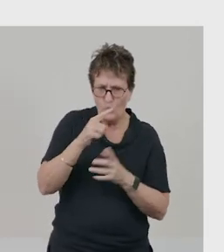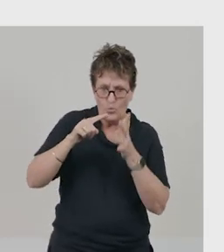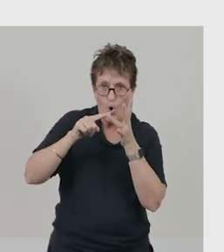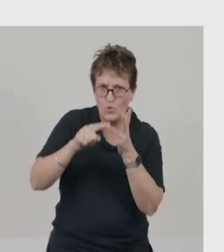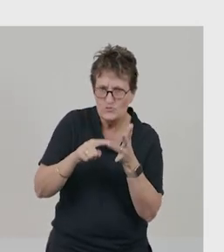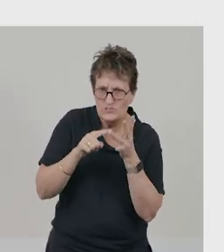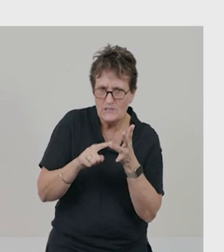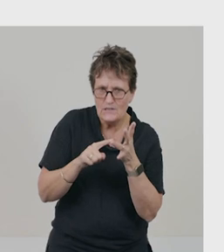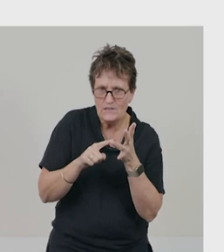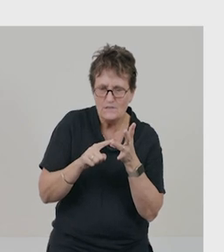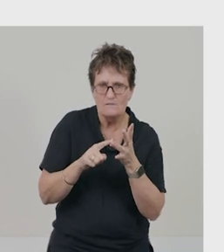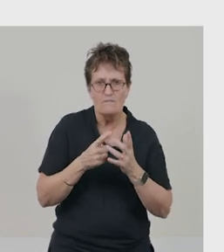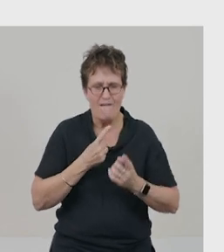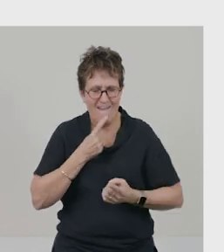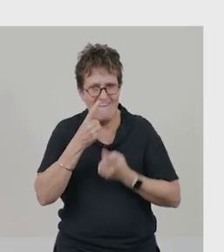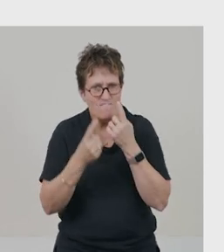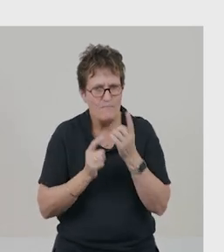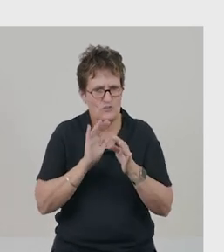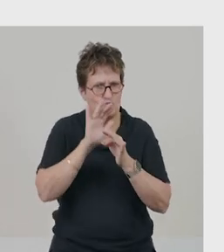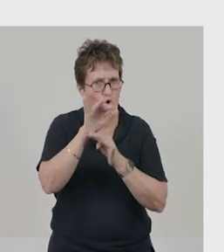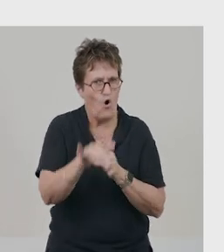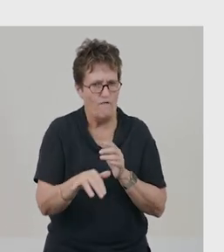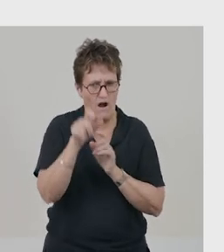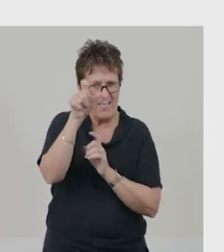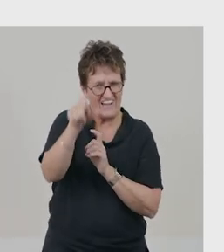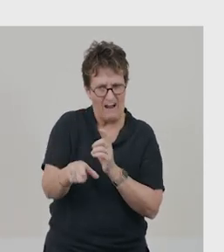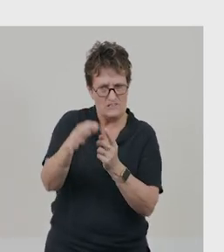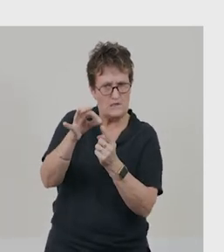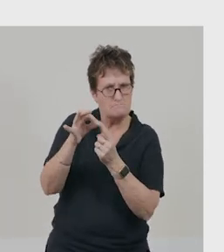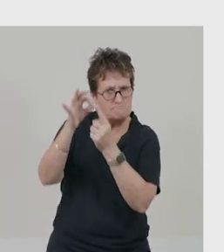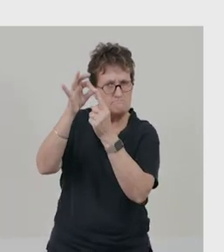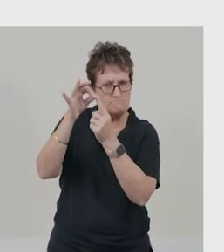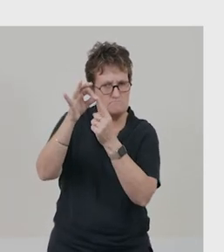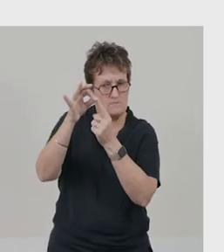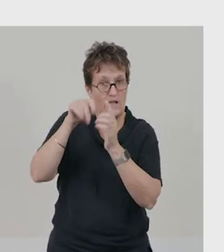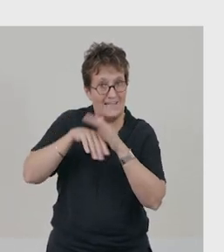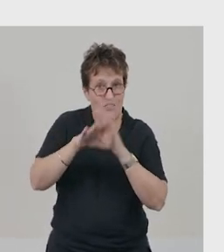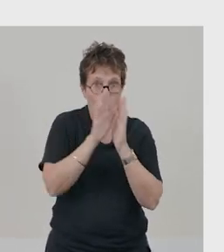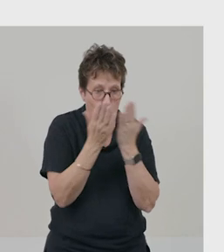Information on character traits can be found either in the book or in your head.